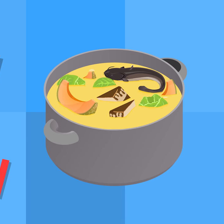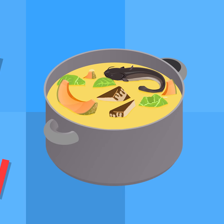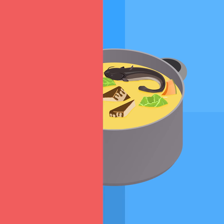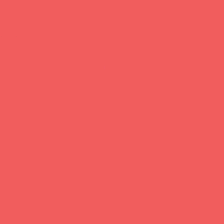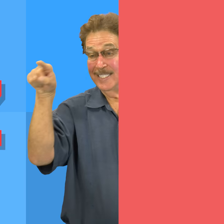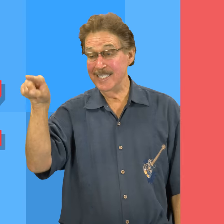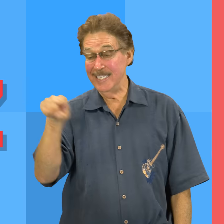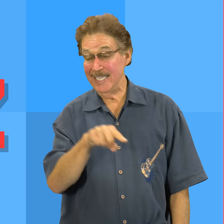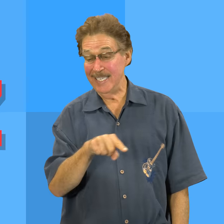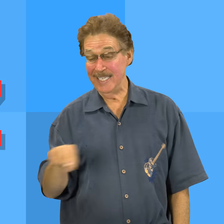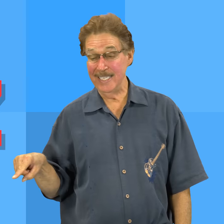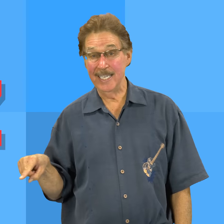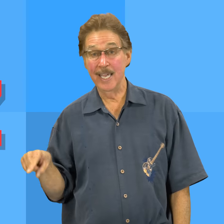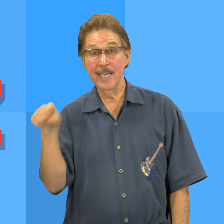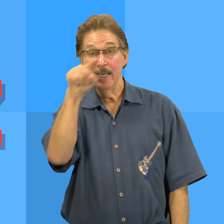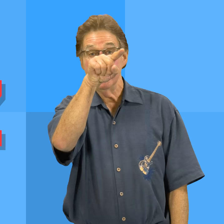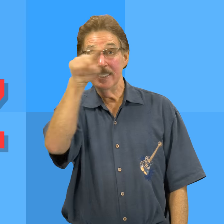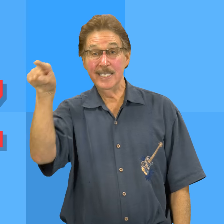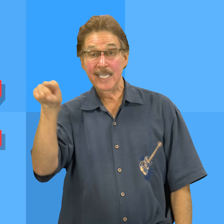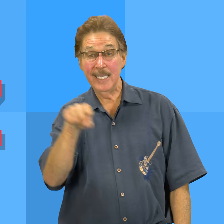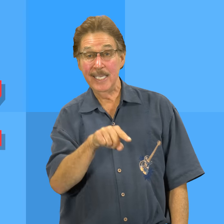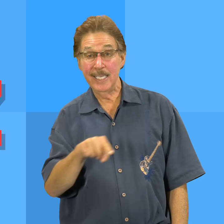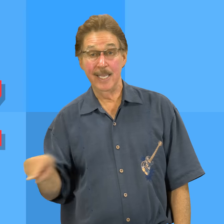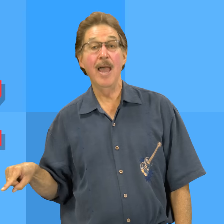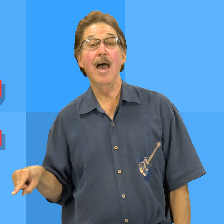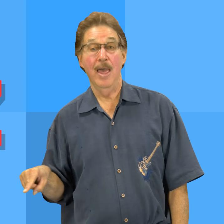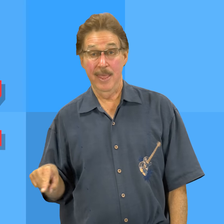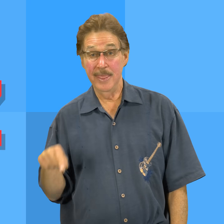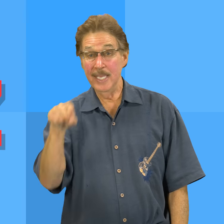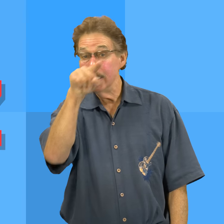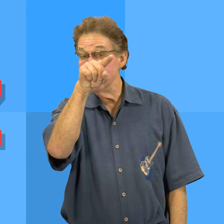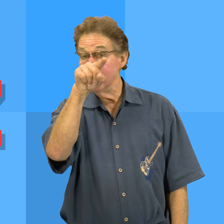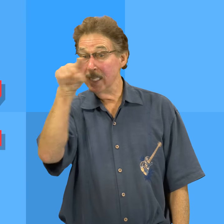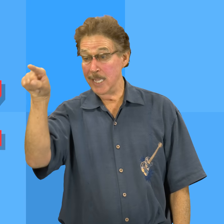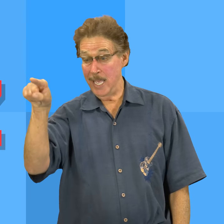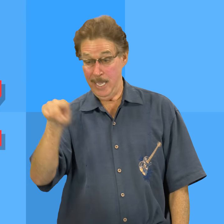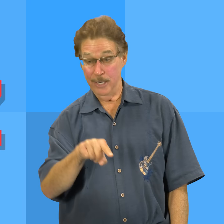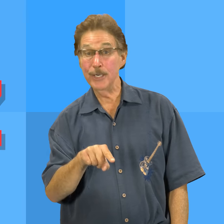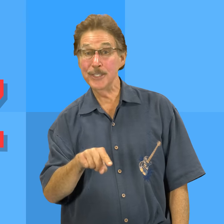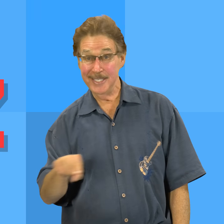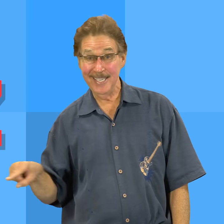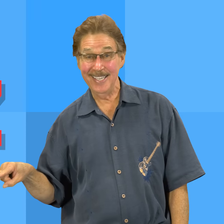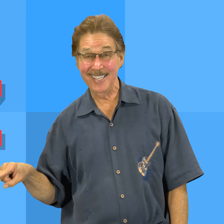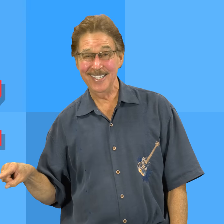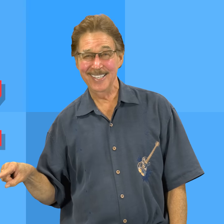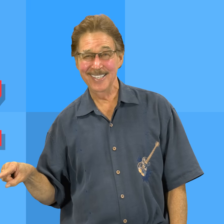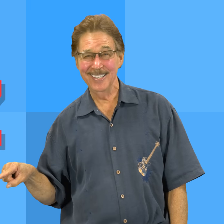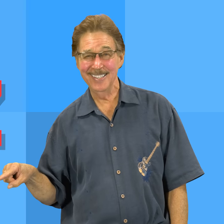Z, z, this is the letter z